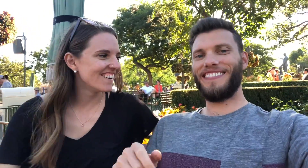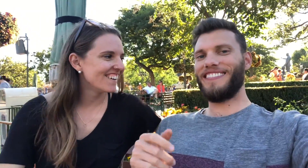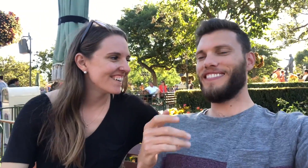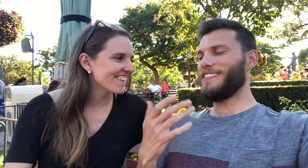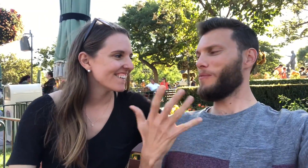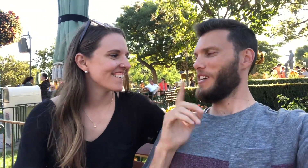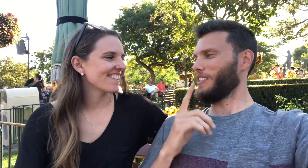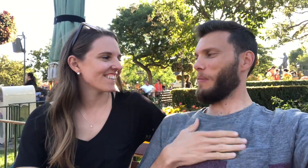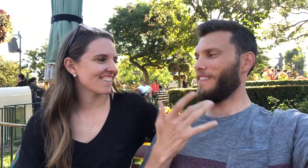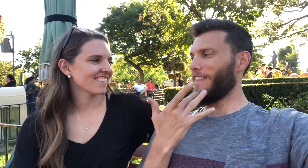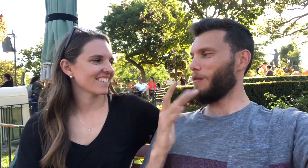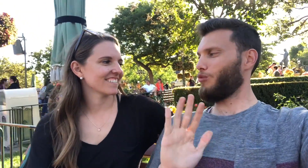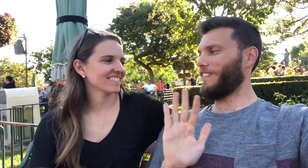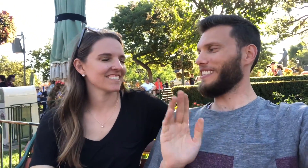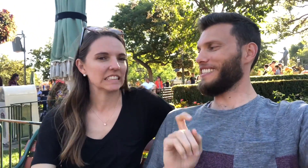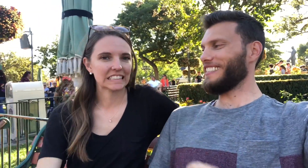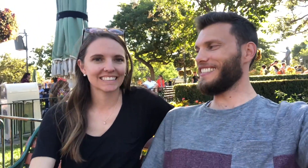What's my favorite movie?